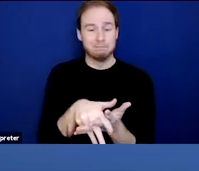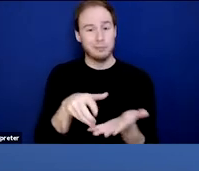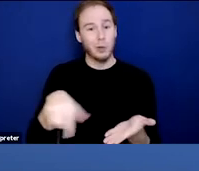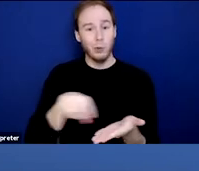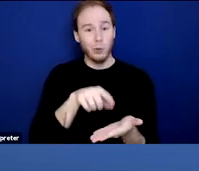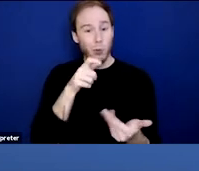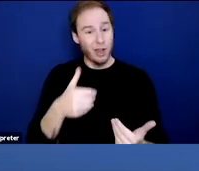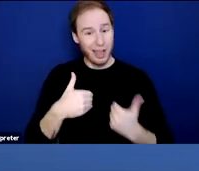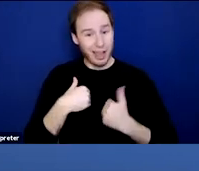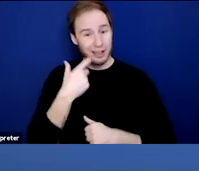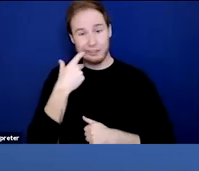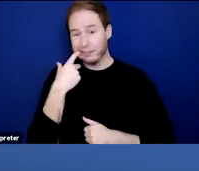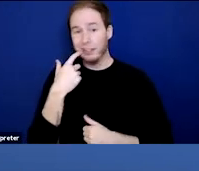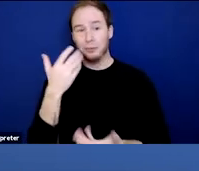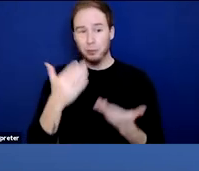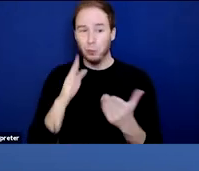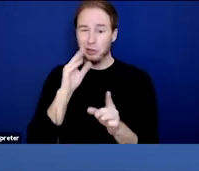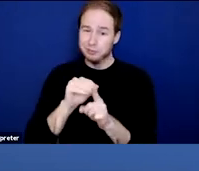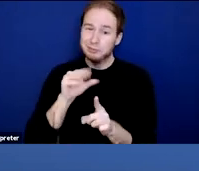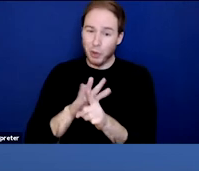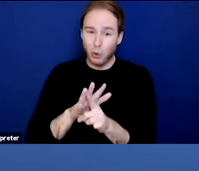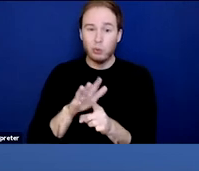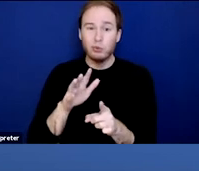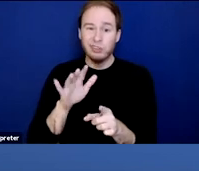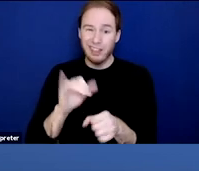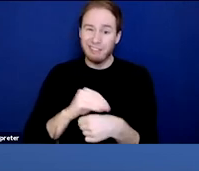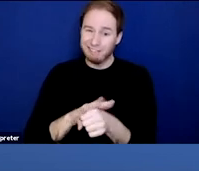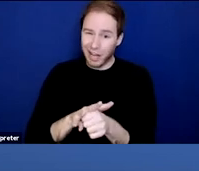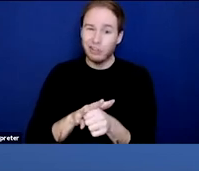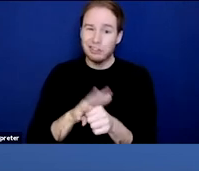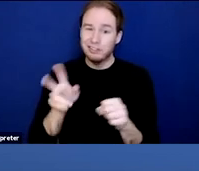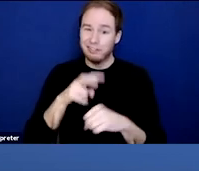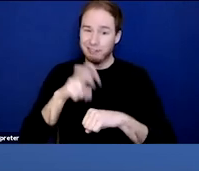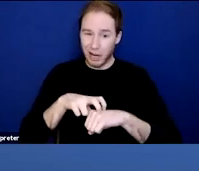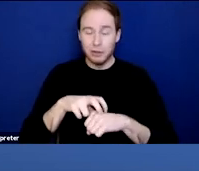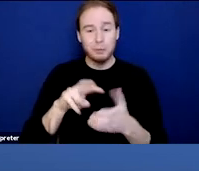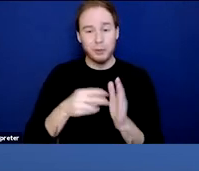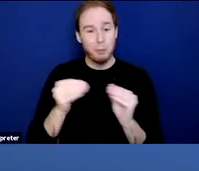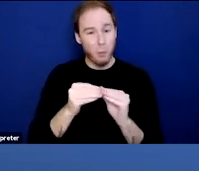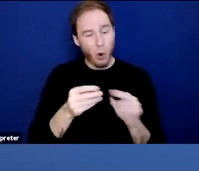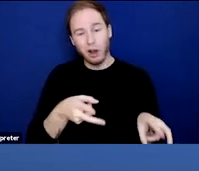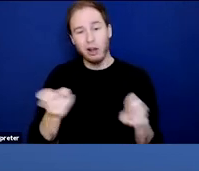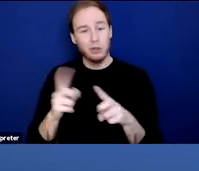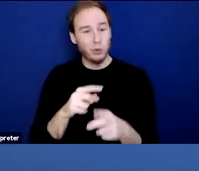are more likely to be exposed to the virus and they'll have higher hospitalization and mortality rates